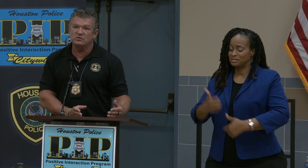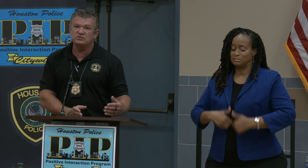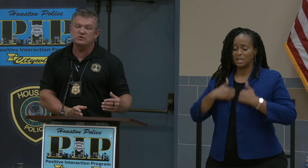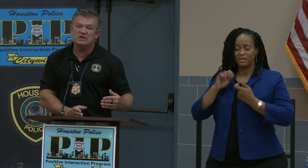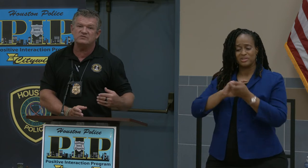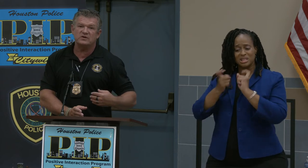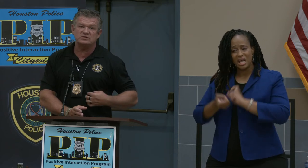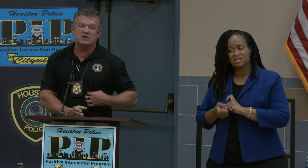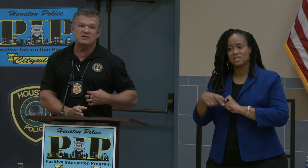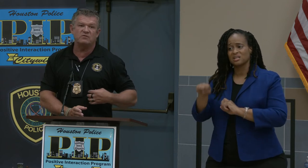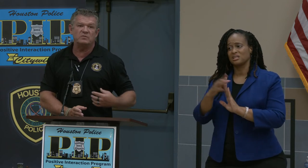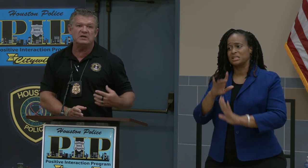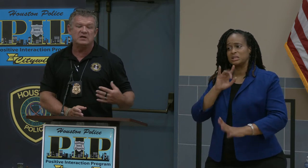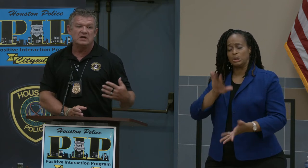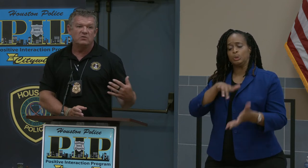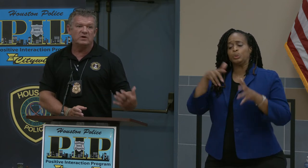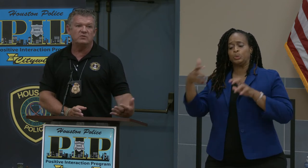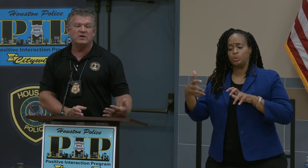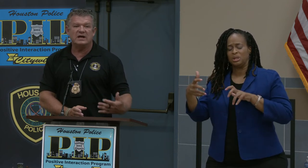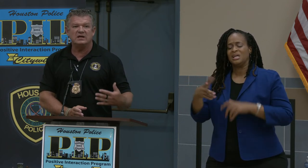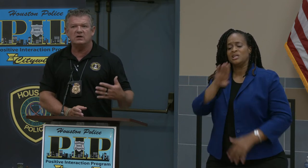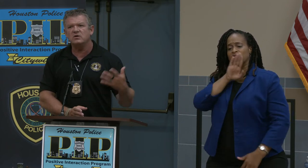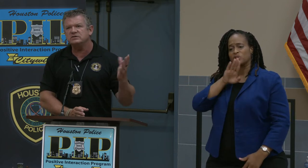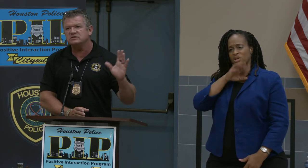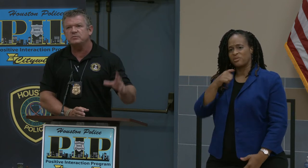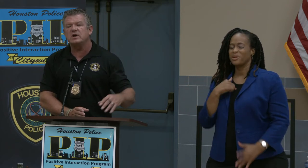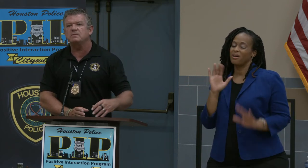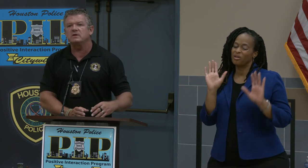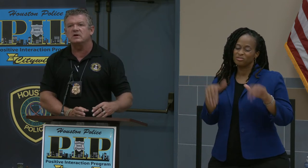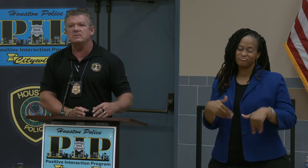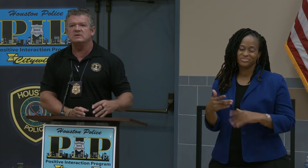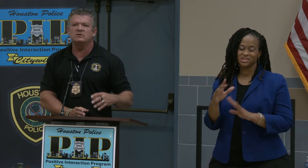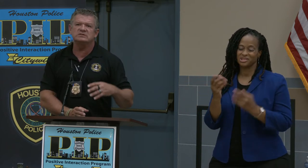So it is frustrating for me when I hear -- it's just a property crime. It's not